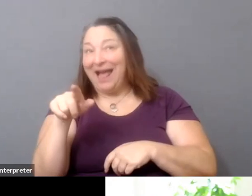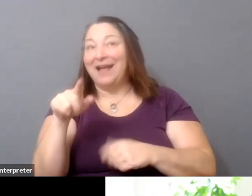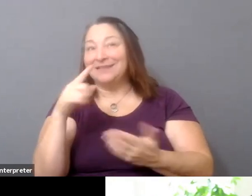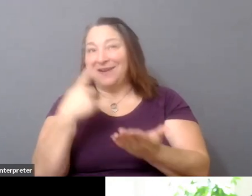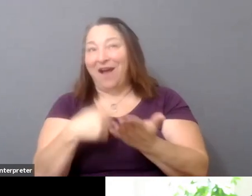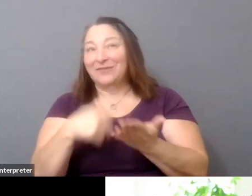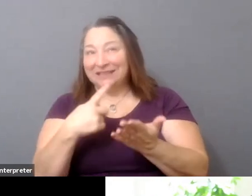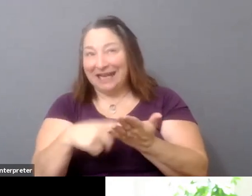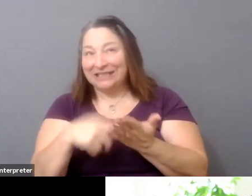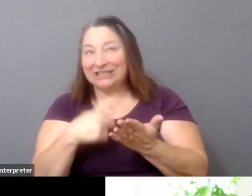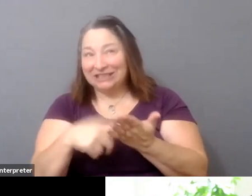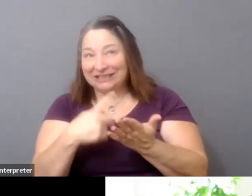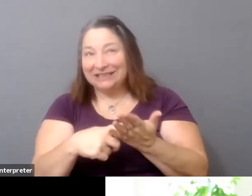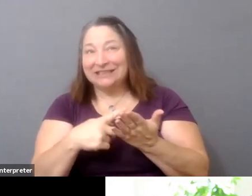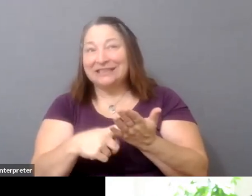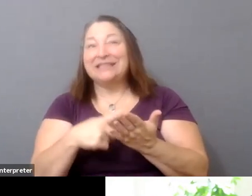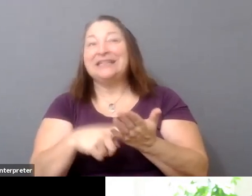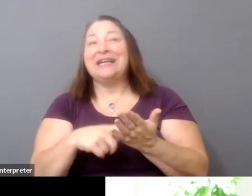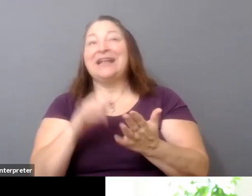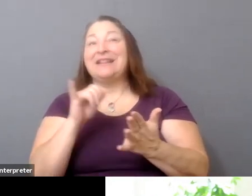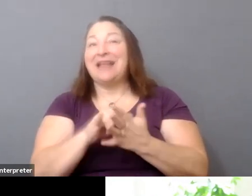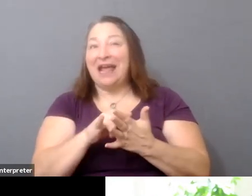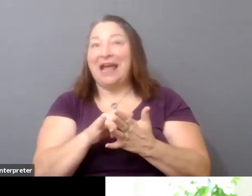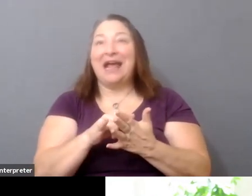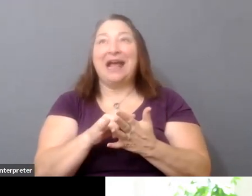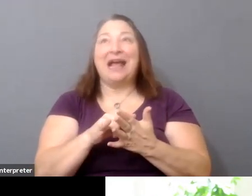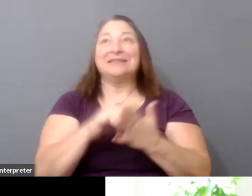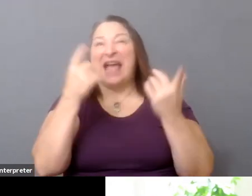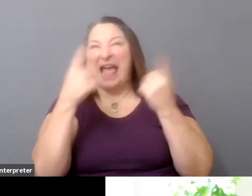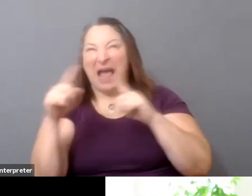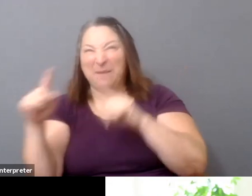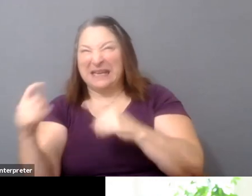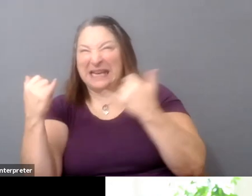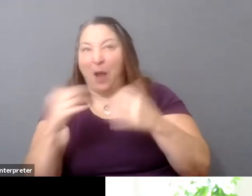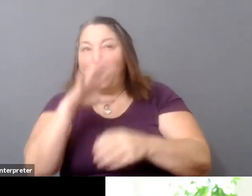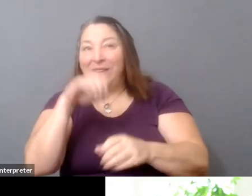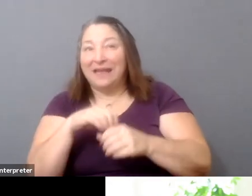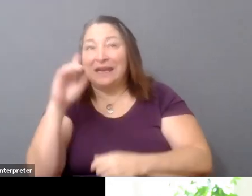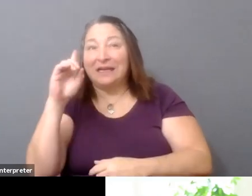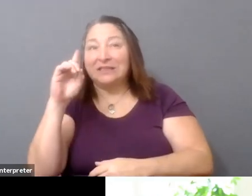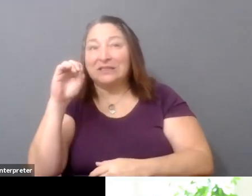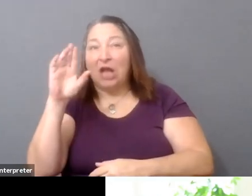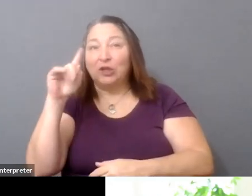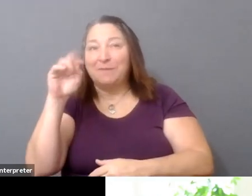a lot in the documentary field. It hasn't-- like, the spotlight hasn't turned as much